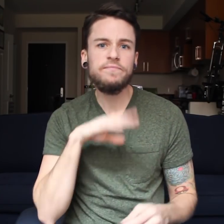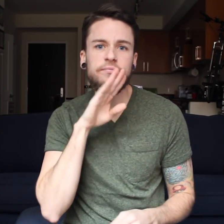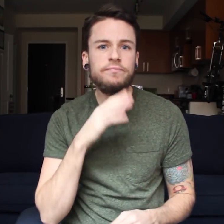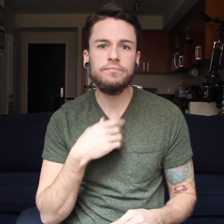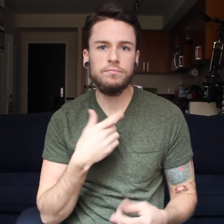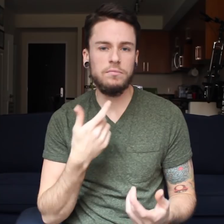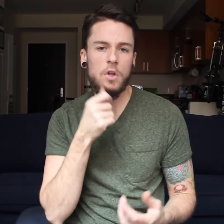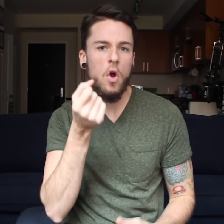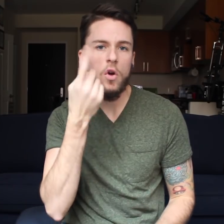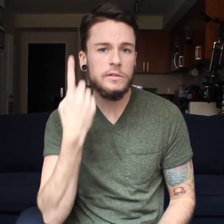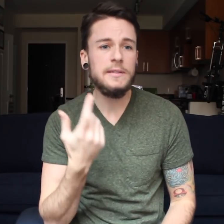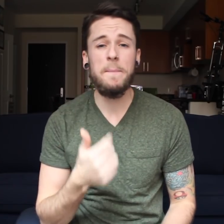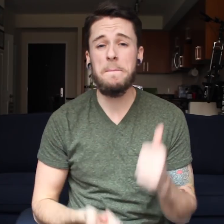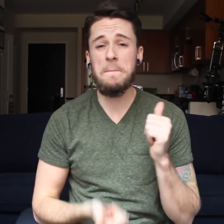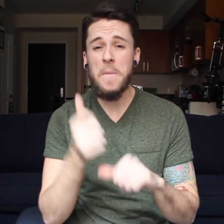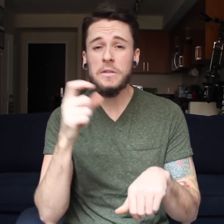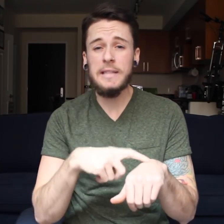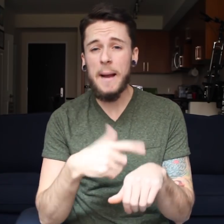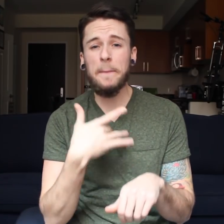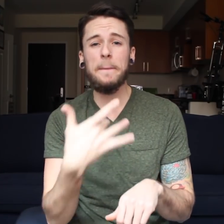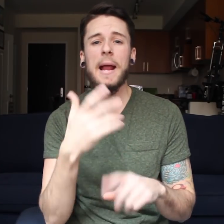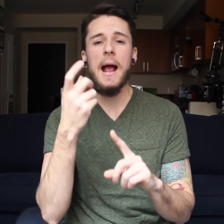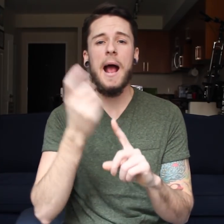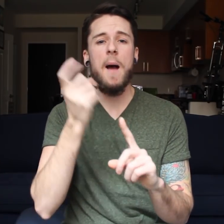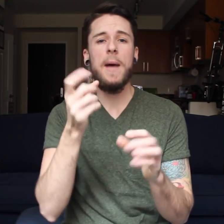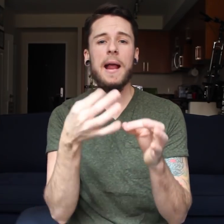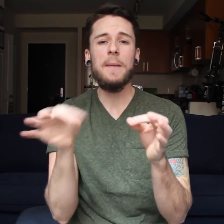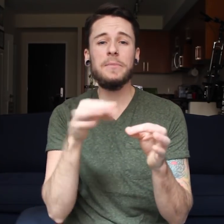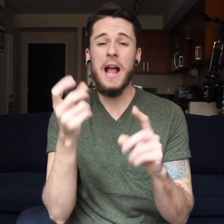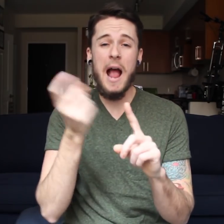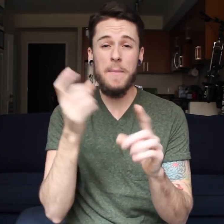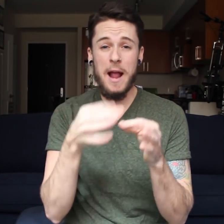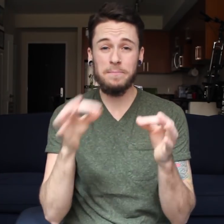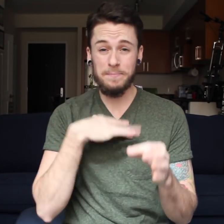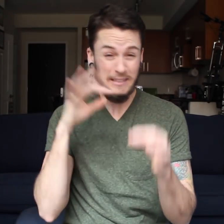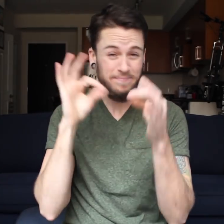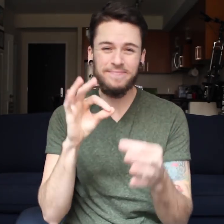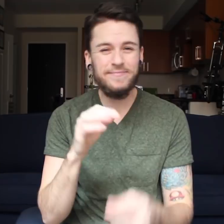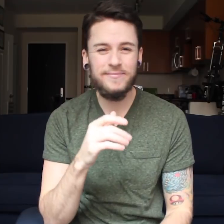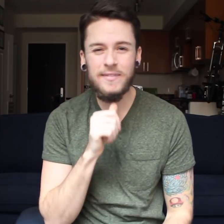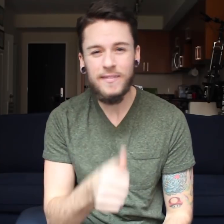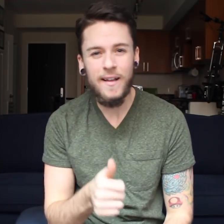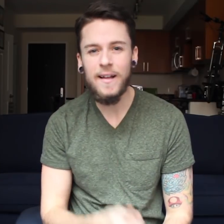but I couldn't understand and most of the time I was limited to automatic captioning and automatic captions are really not ideal.